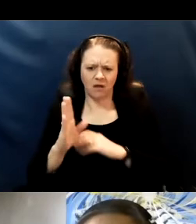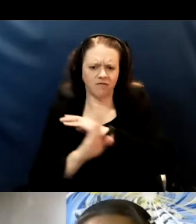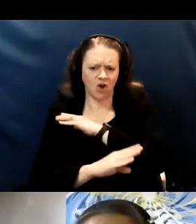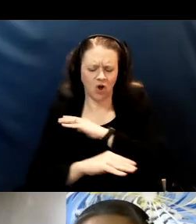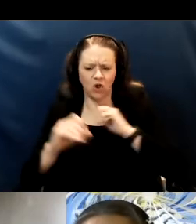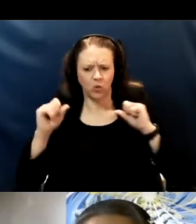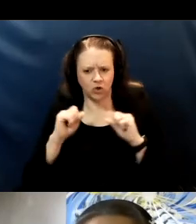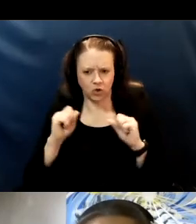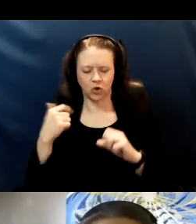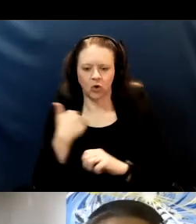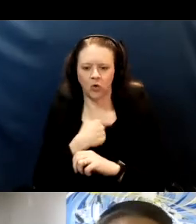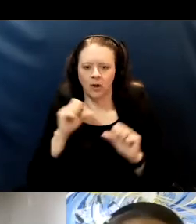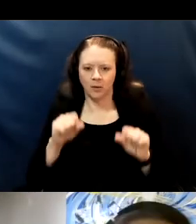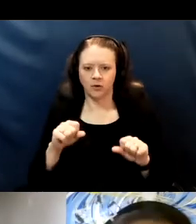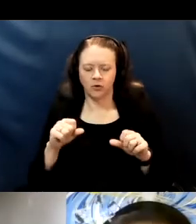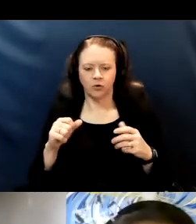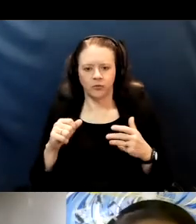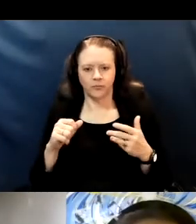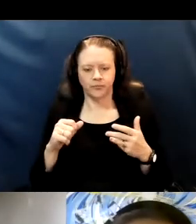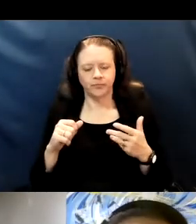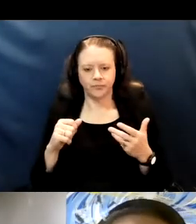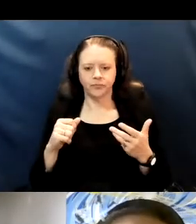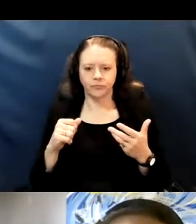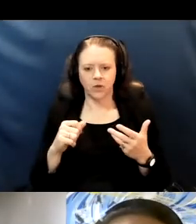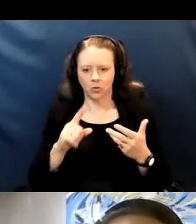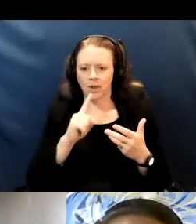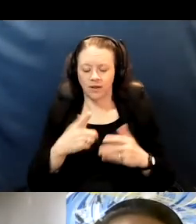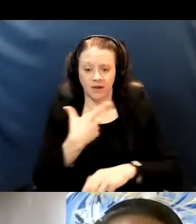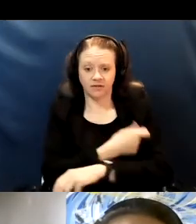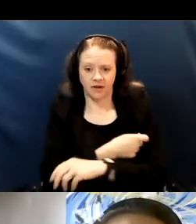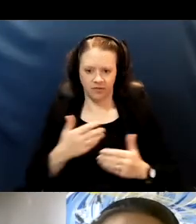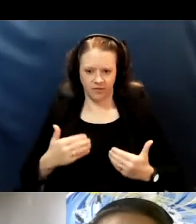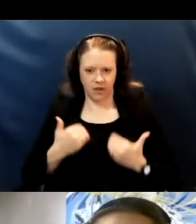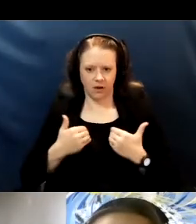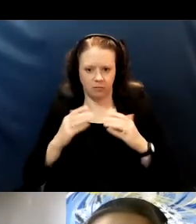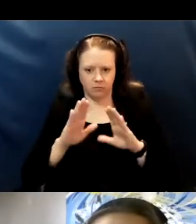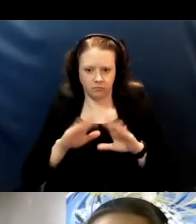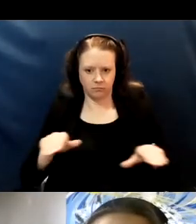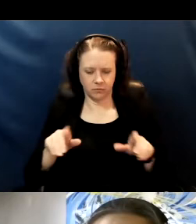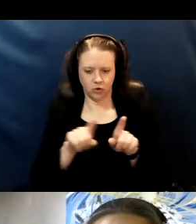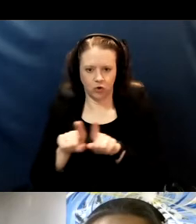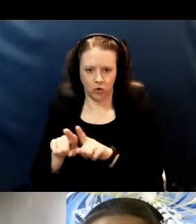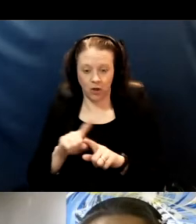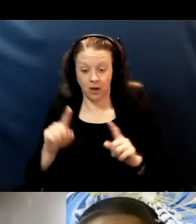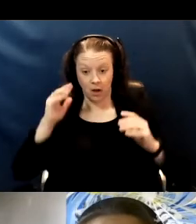we will be able to really vaccinate our youth as well. But as adults, as we get vaccinated